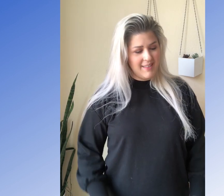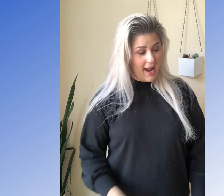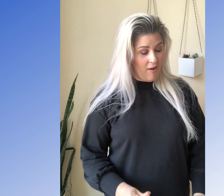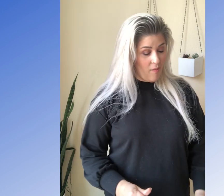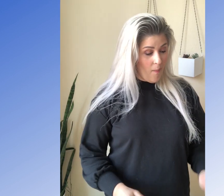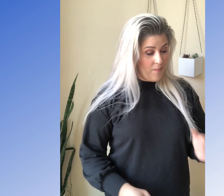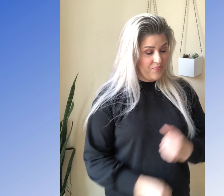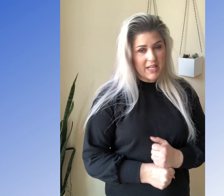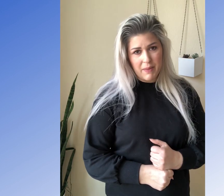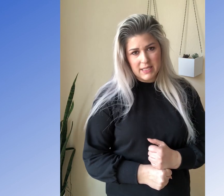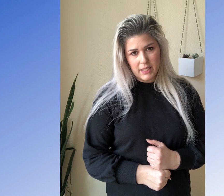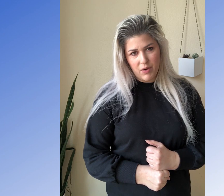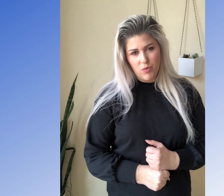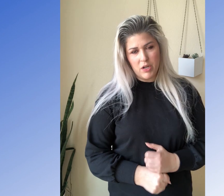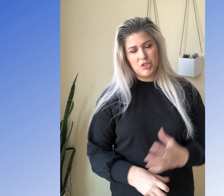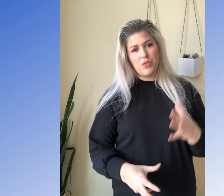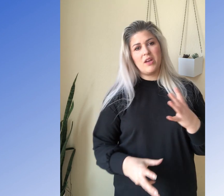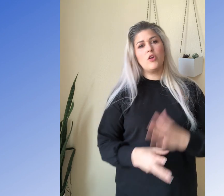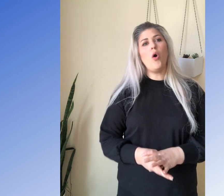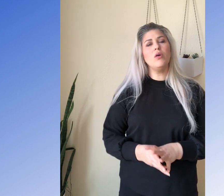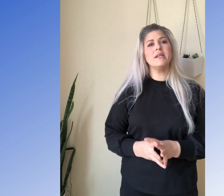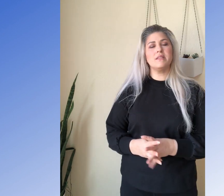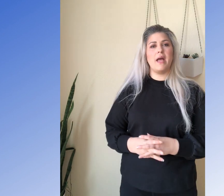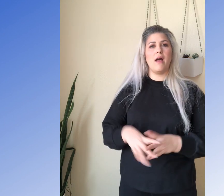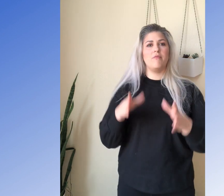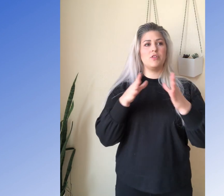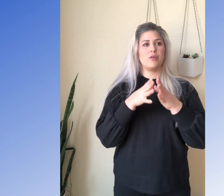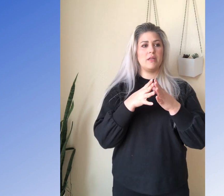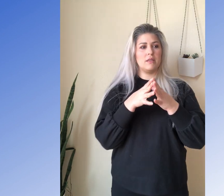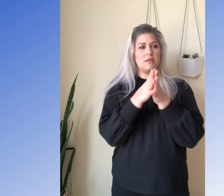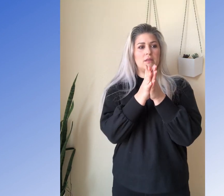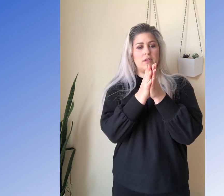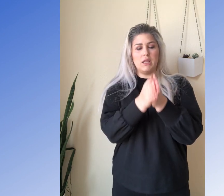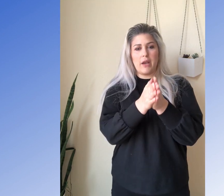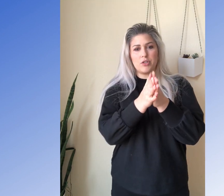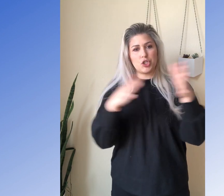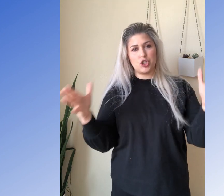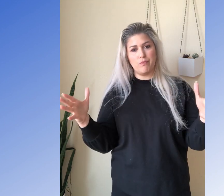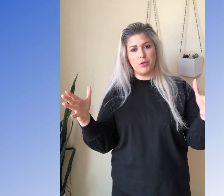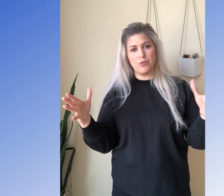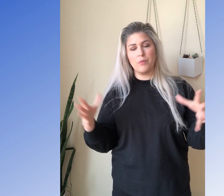Now that's basically what you want to do. The goal is to have the Trent, the letters smooth.